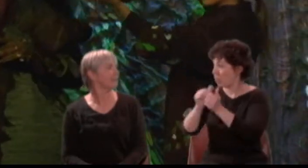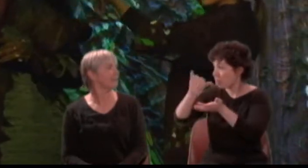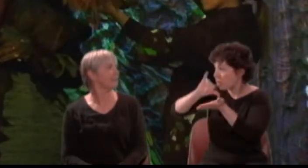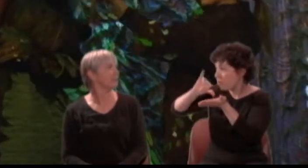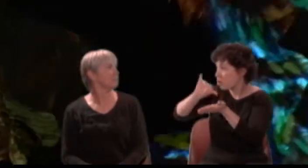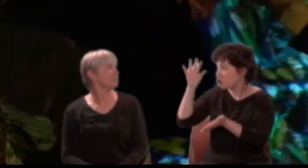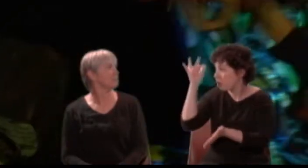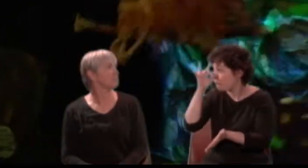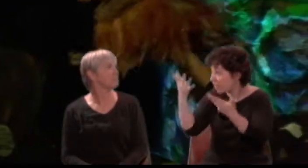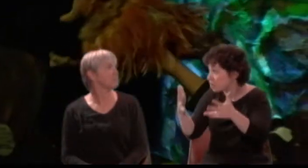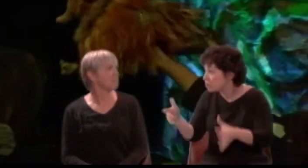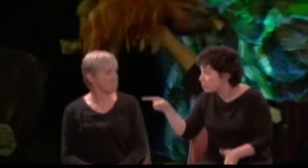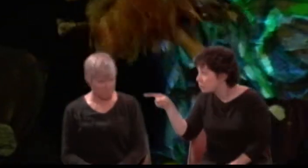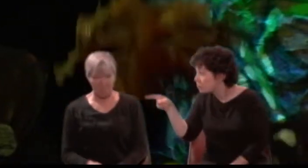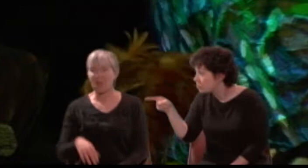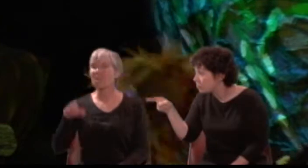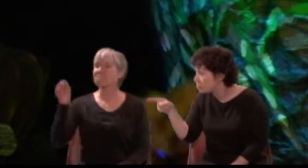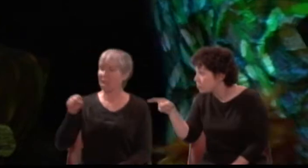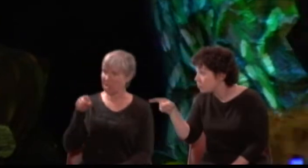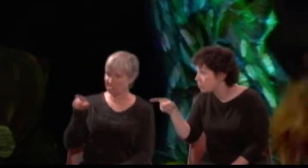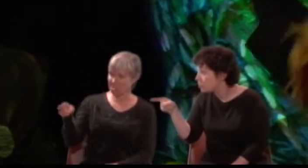Puck: Mmhmm. I took him sleeping, --that is finish' d too,